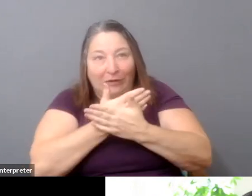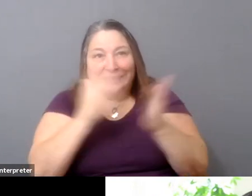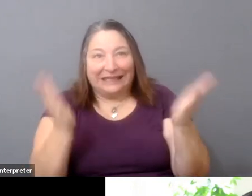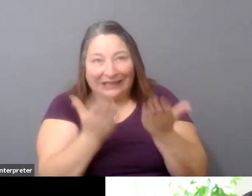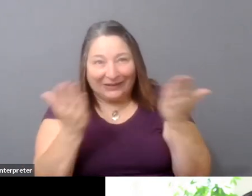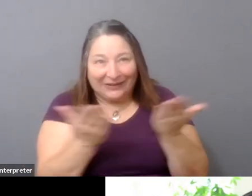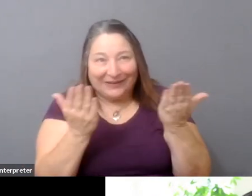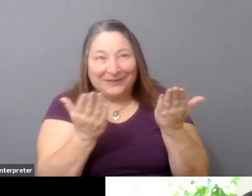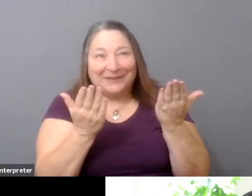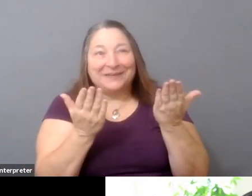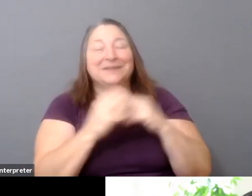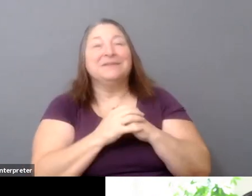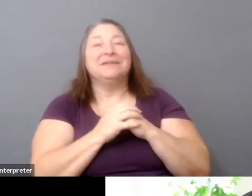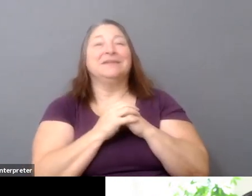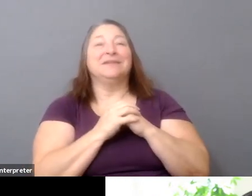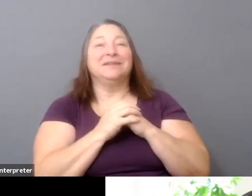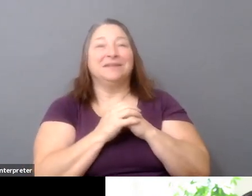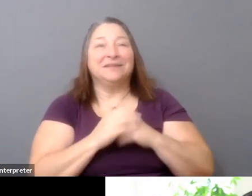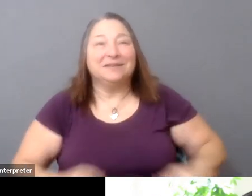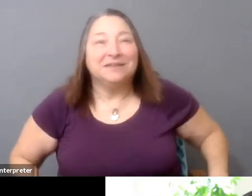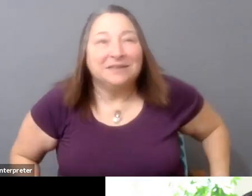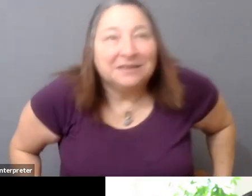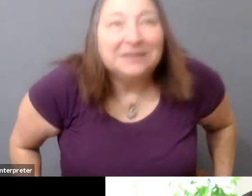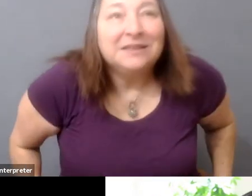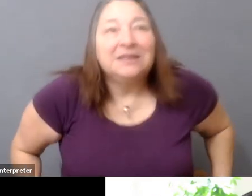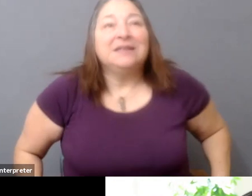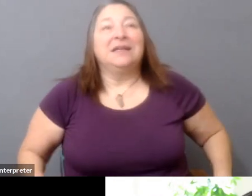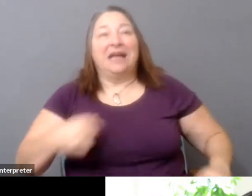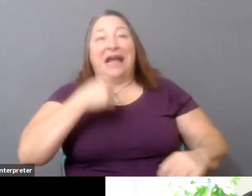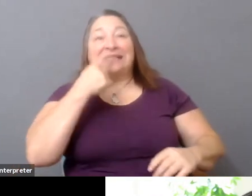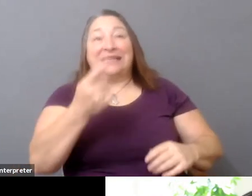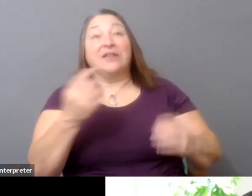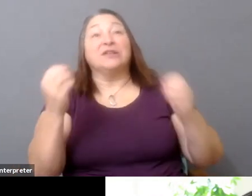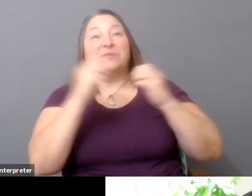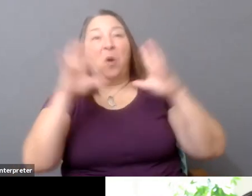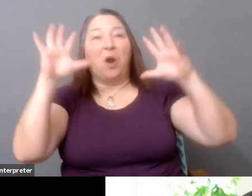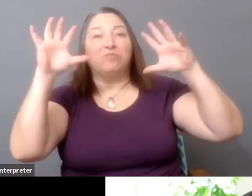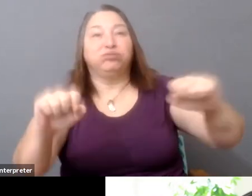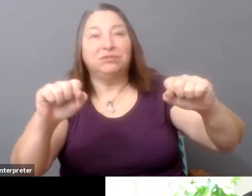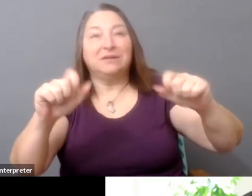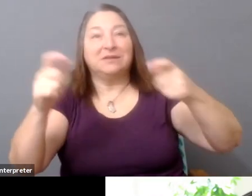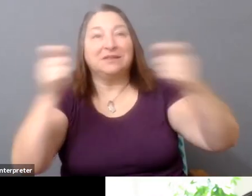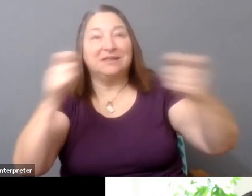I mean, first of all, I would say that this increasing monopolization and consolidation has been matched